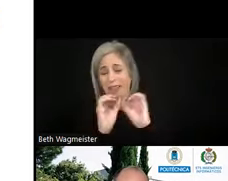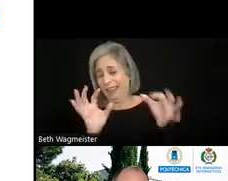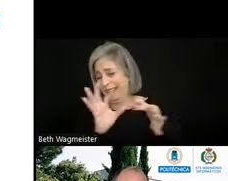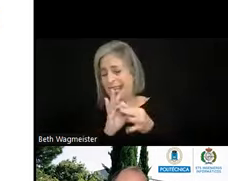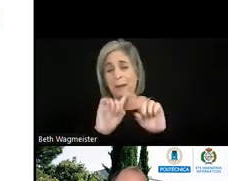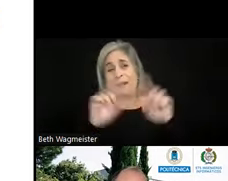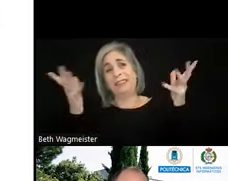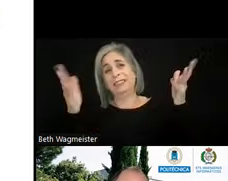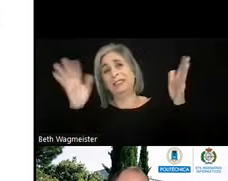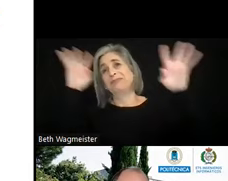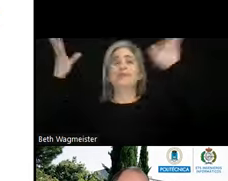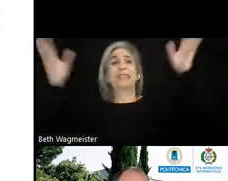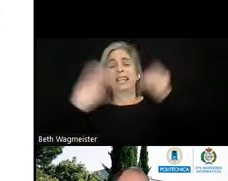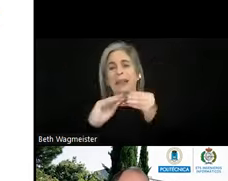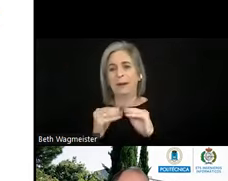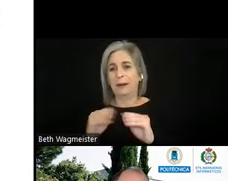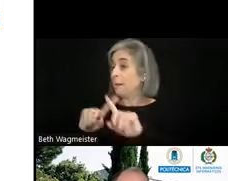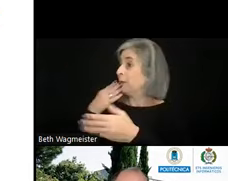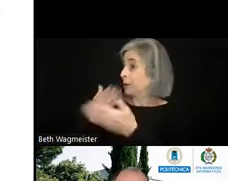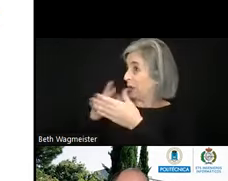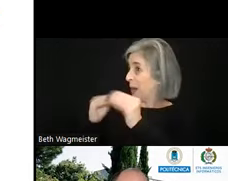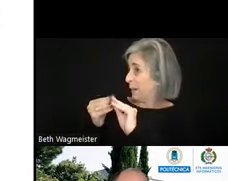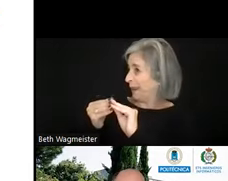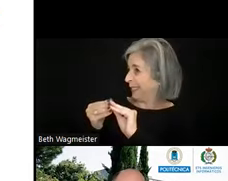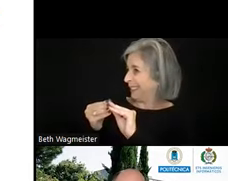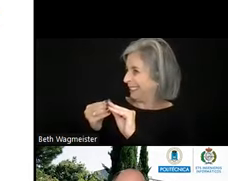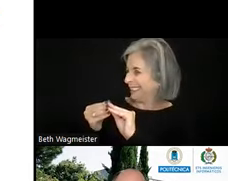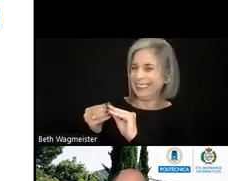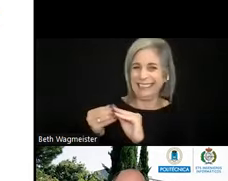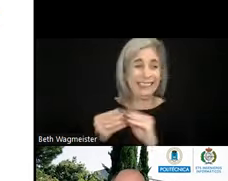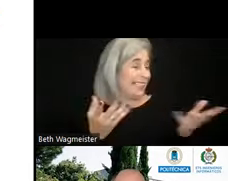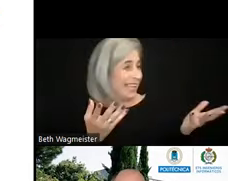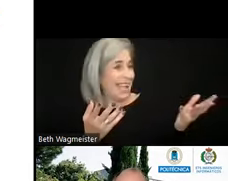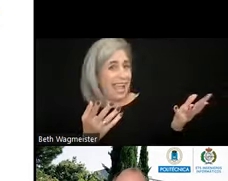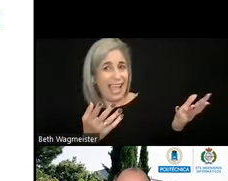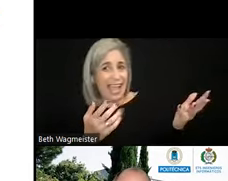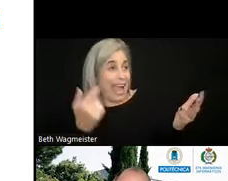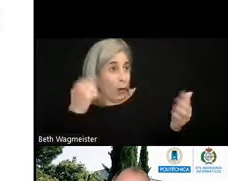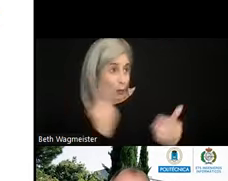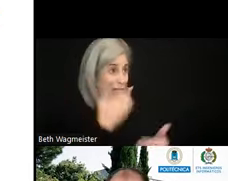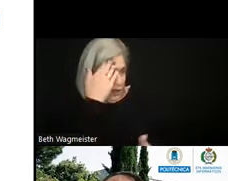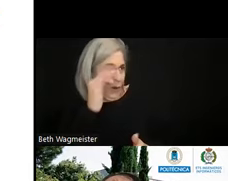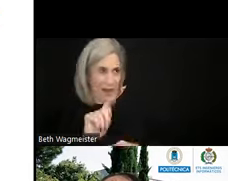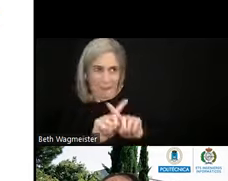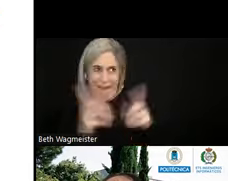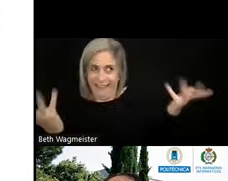It's a good number. >> LOÏC MARTINEZ NORMAND: It's good for us because we know it. >> SUSANNA LAURIN: It's long.